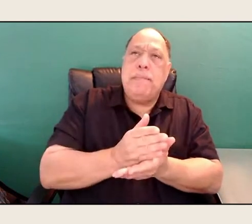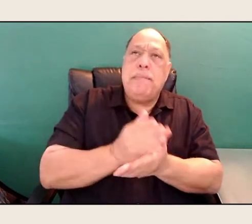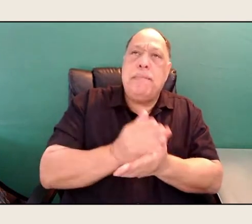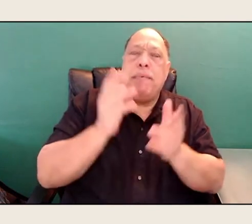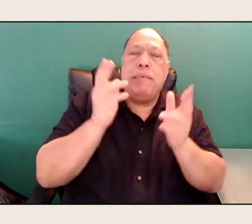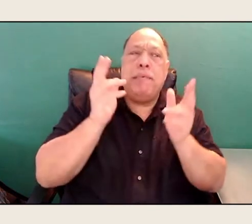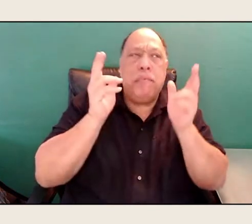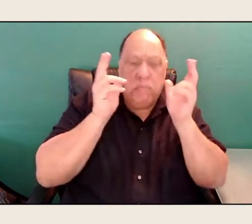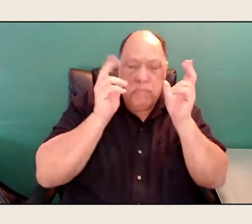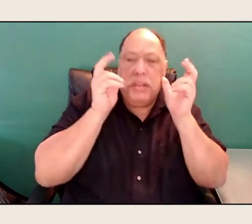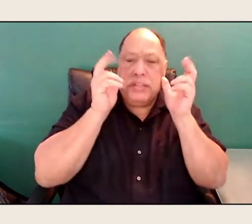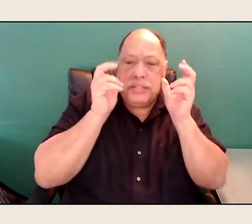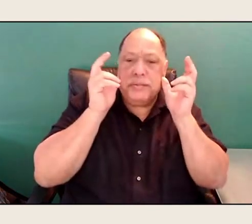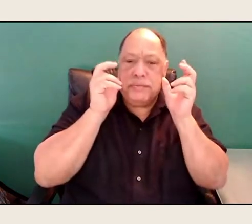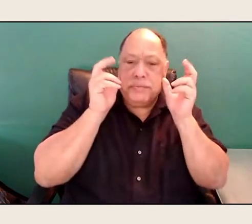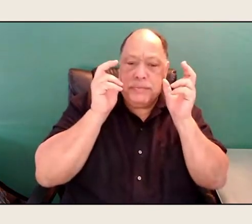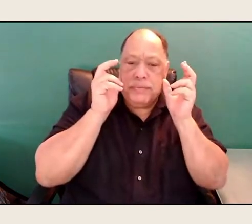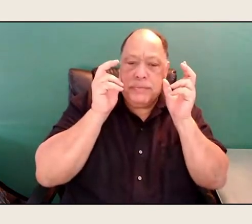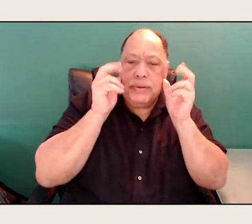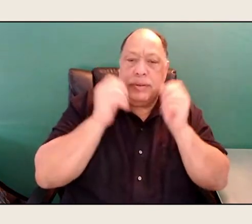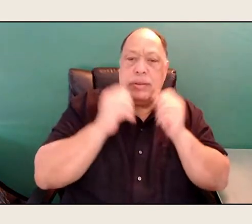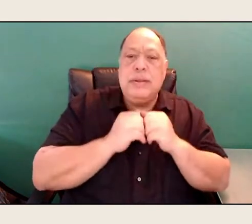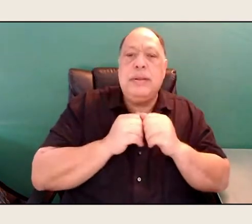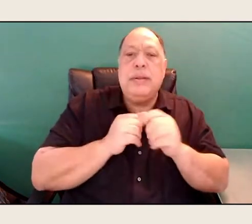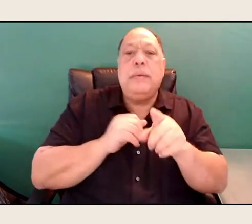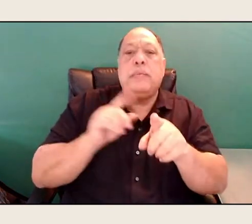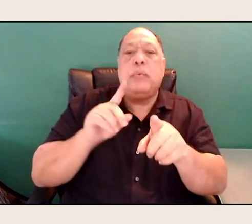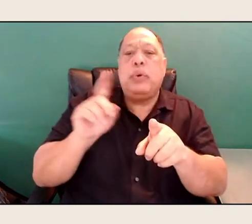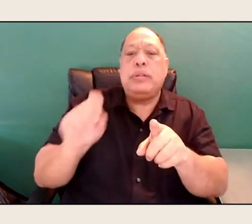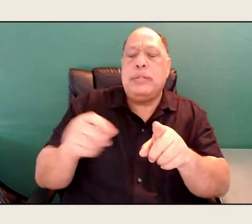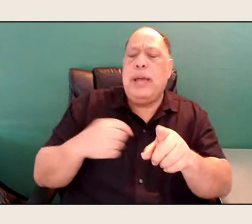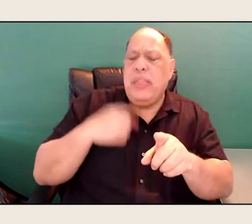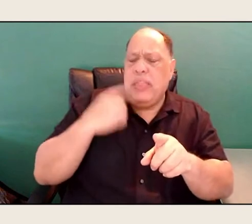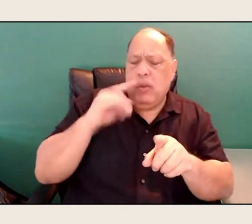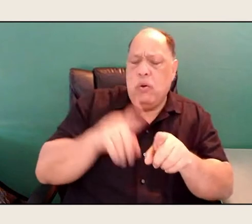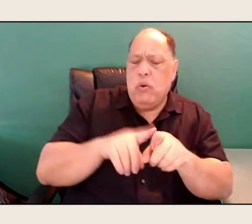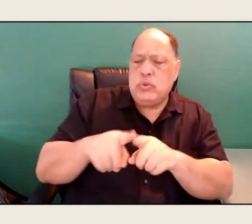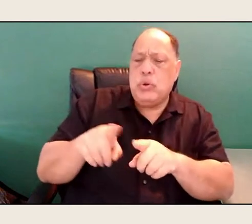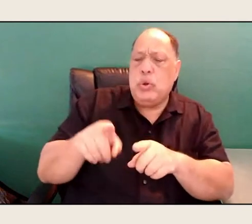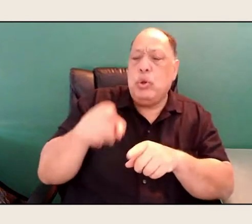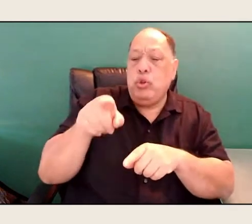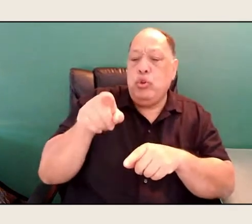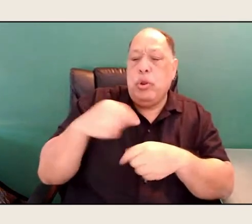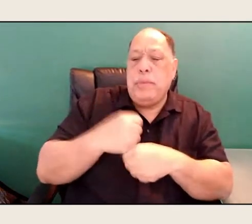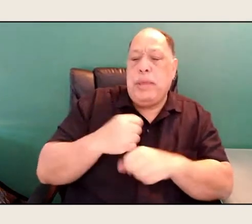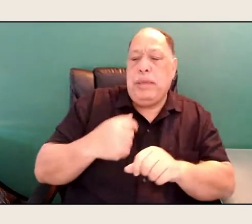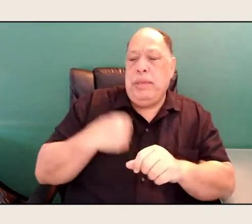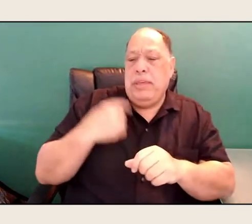And I think also, you're making me think that writing poetry helps,